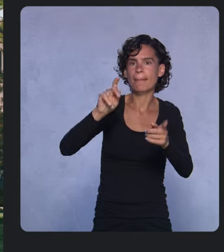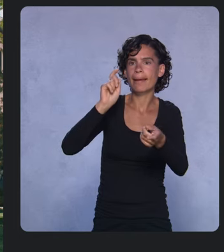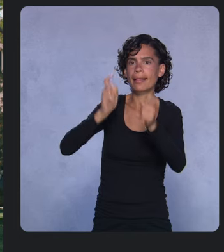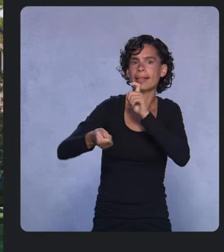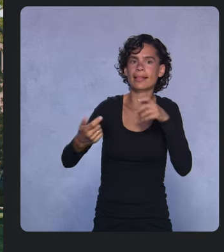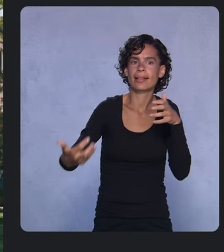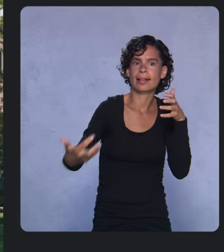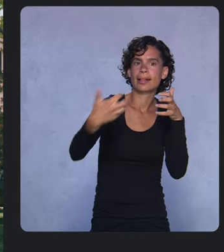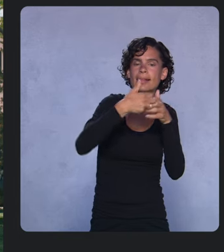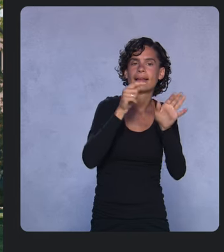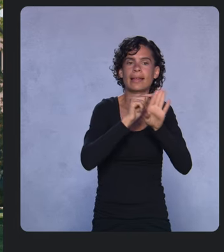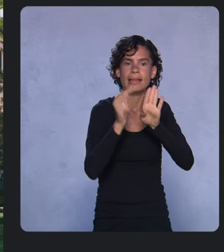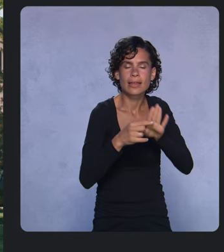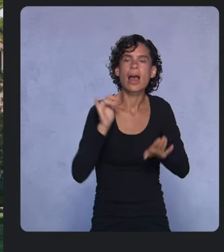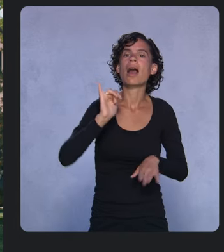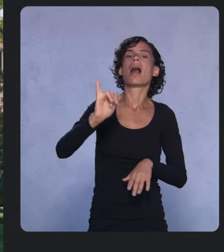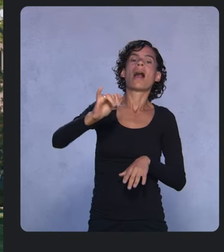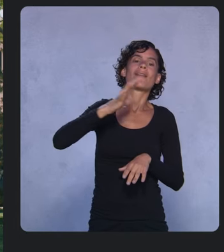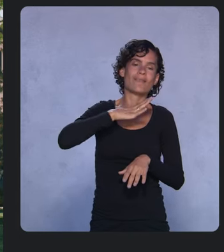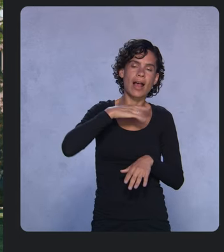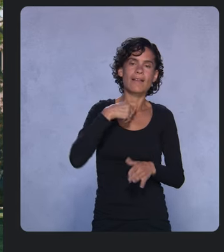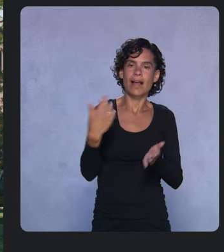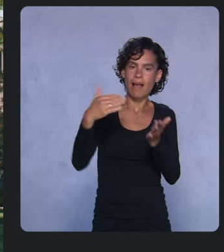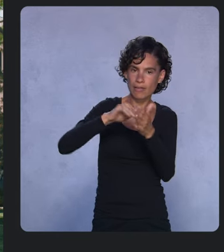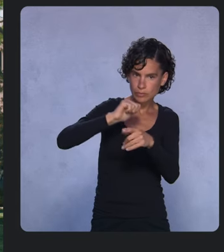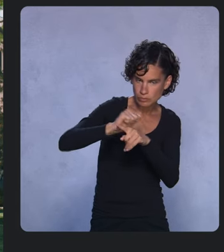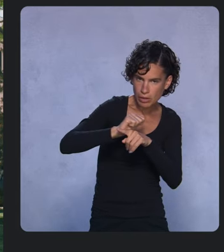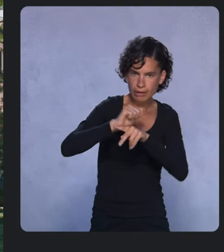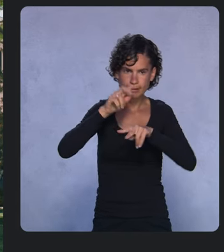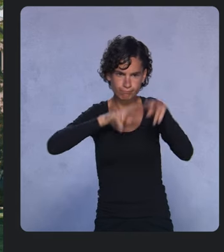evaluate it and redeploy it. This can be a lot of work.